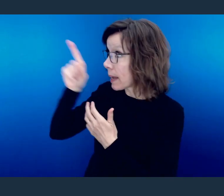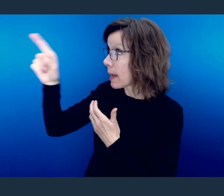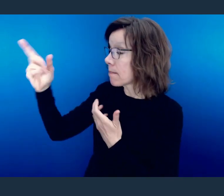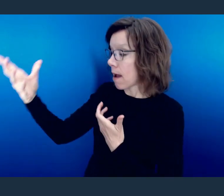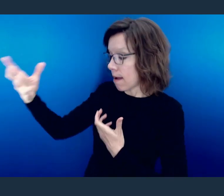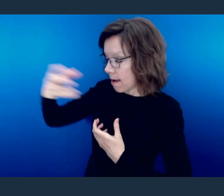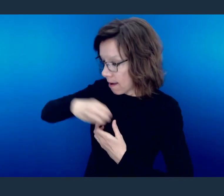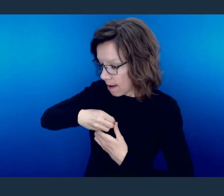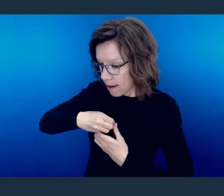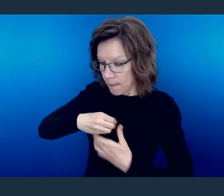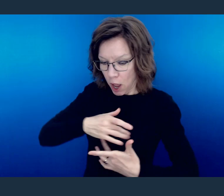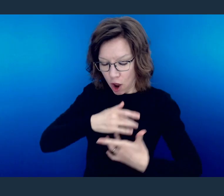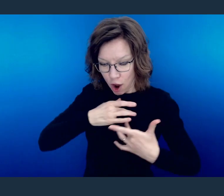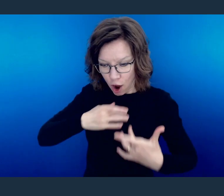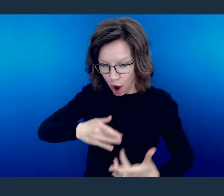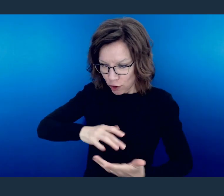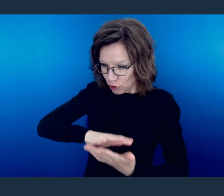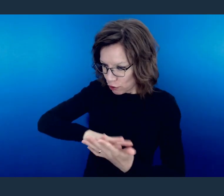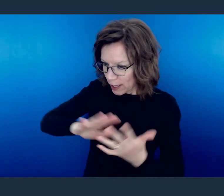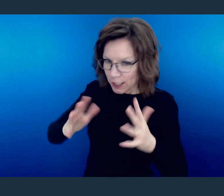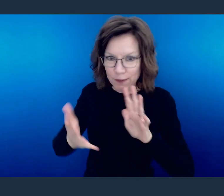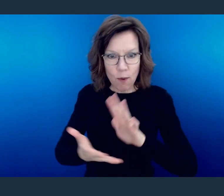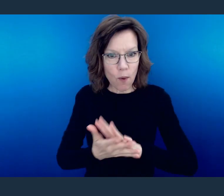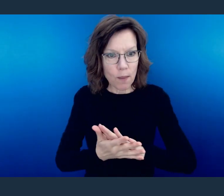has been transformed and when their heart has been transformed.